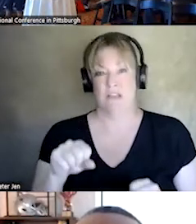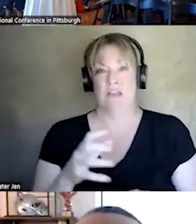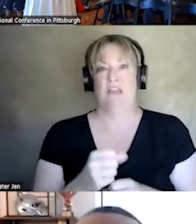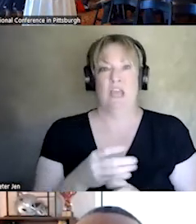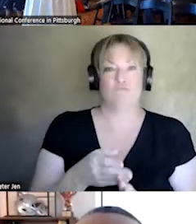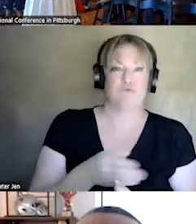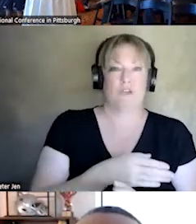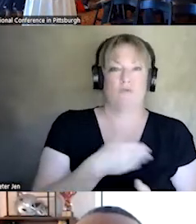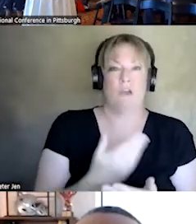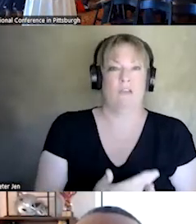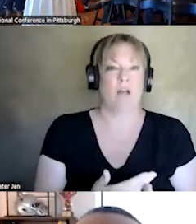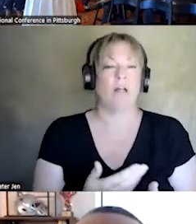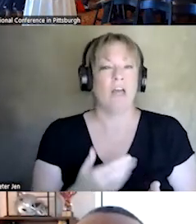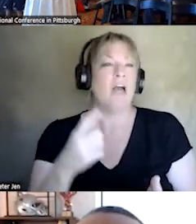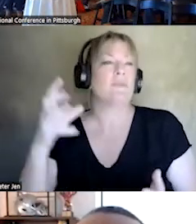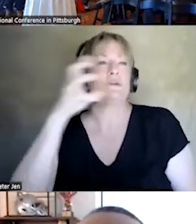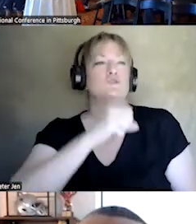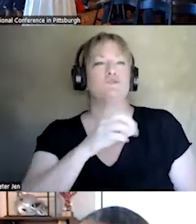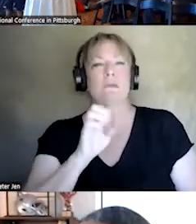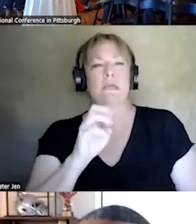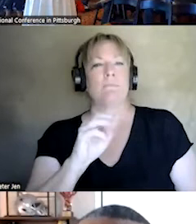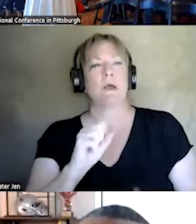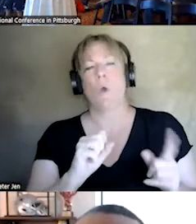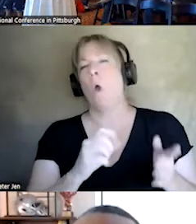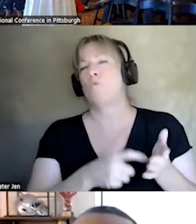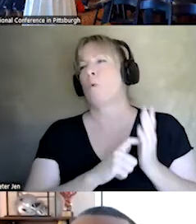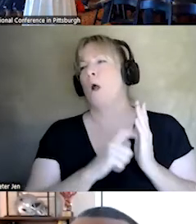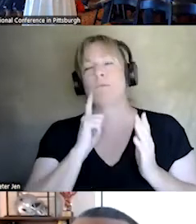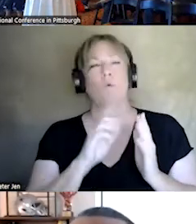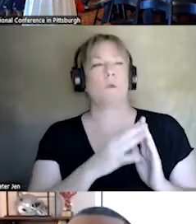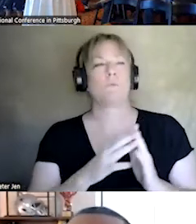THAT EMS IS WELL FUNDED AND A REQUIREMENT IN YOUR COMMUNITY. UNFORTUNATELY IT IS NOT.